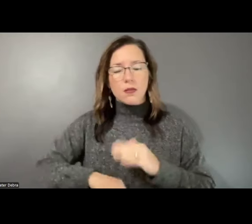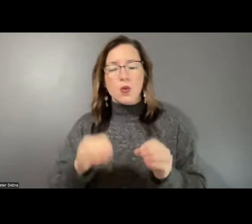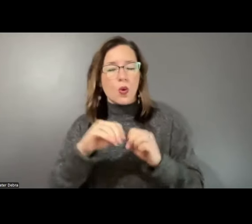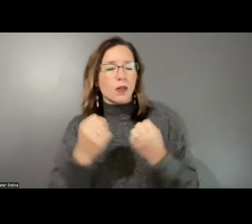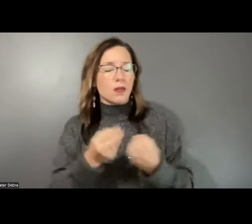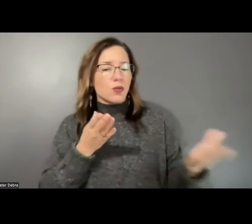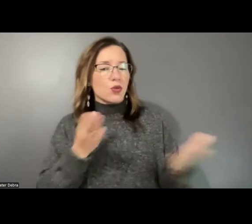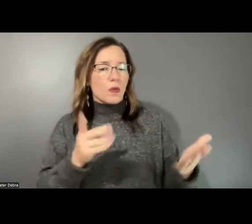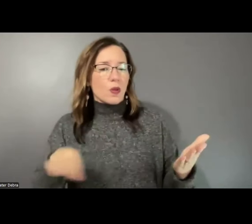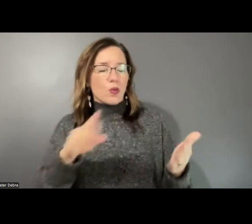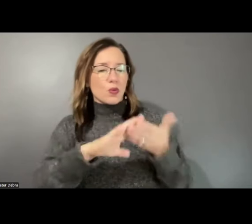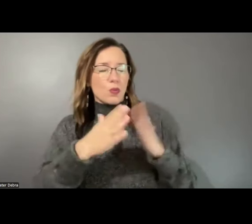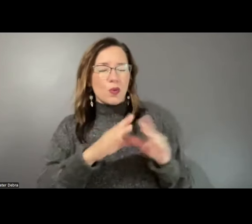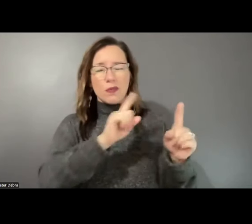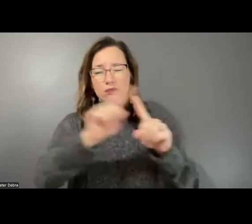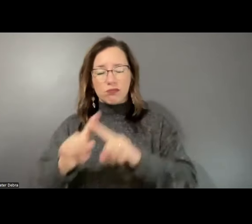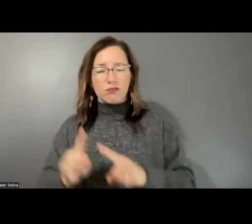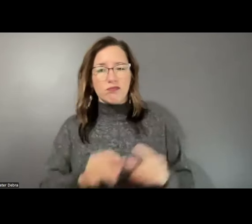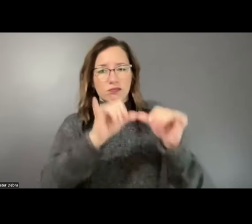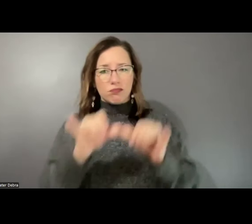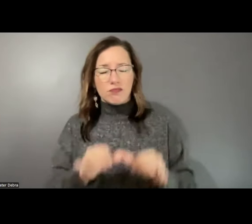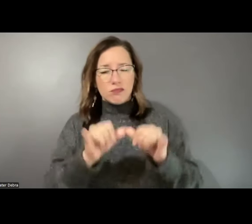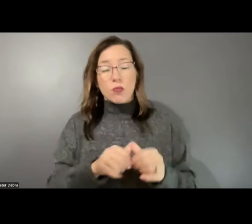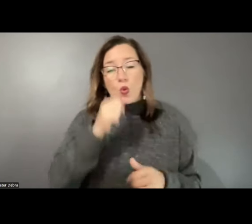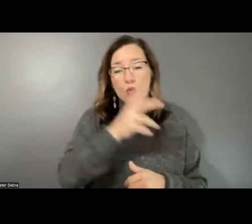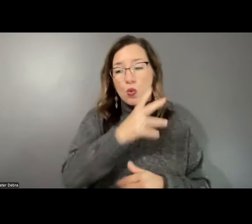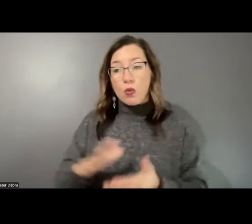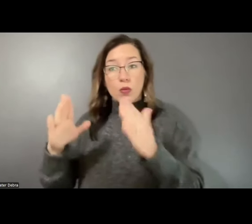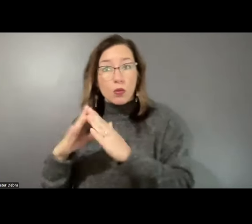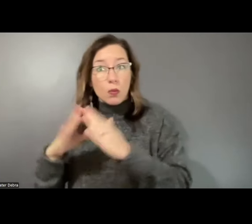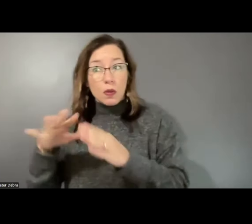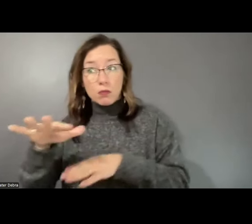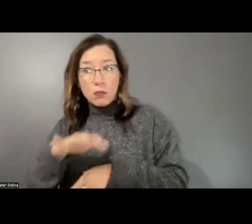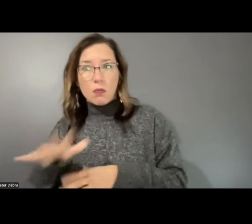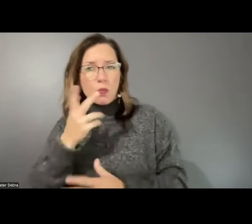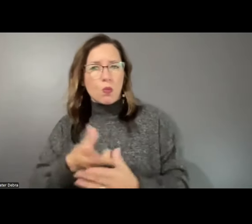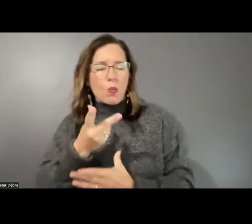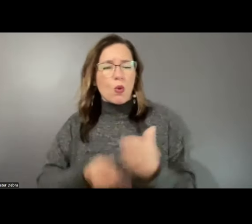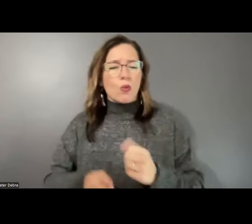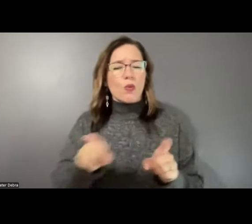communities of all sizes, including rural and urban areas, and from organizations with small,